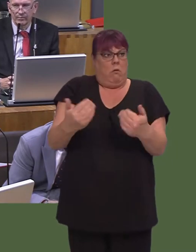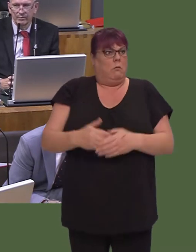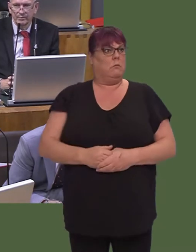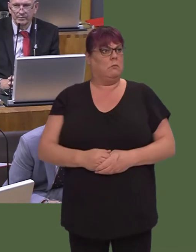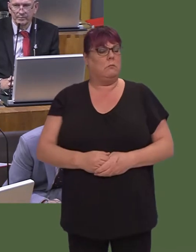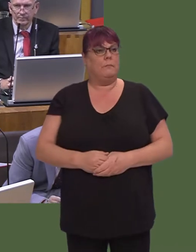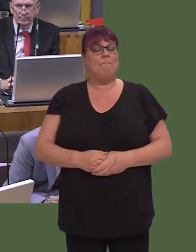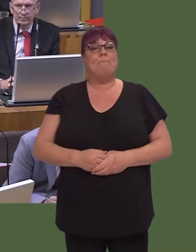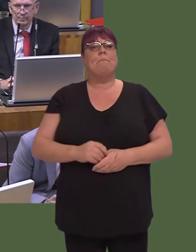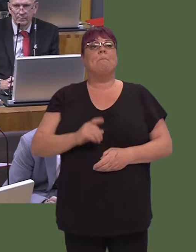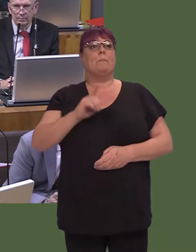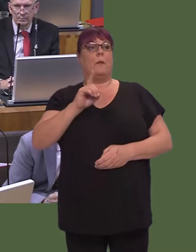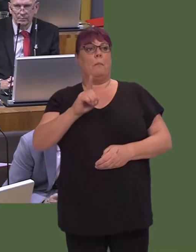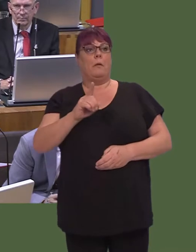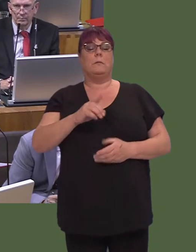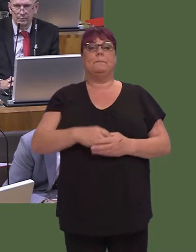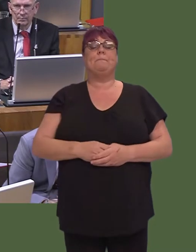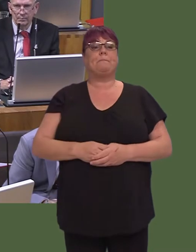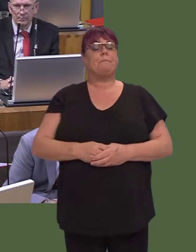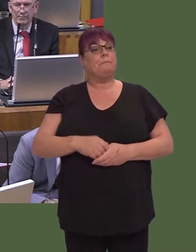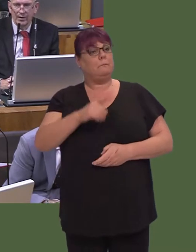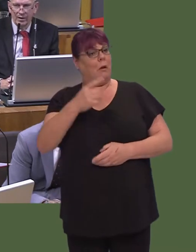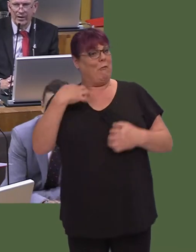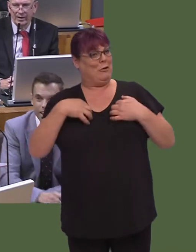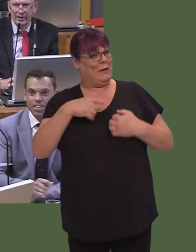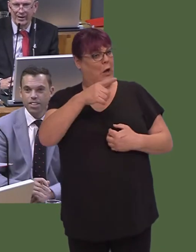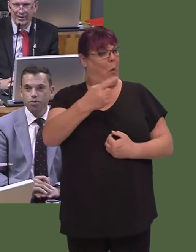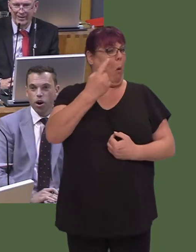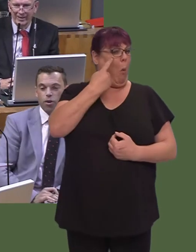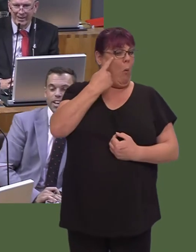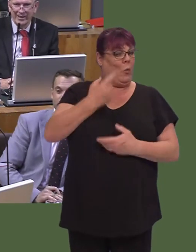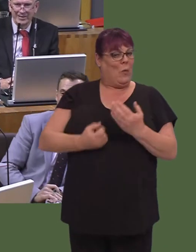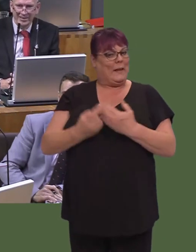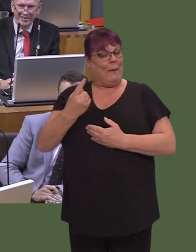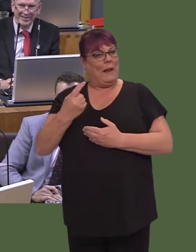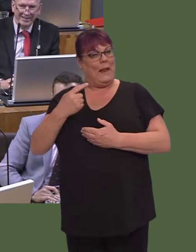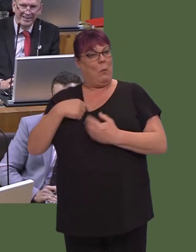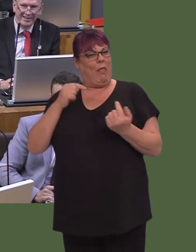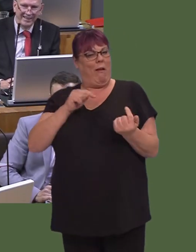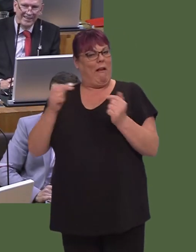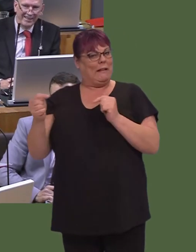I do welcome the fact that he is following the hustings and the leadership contest within